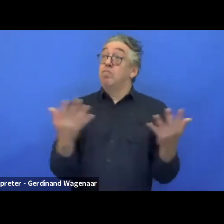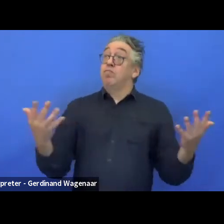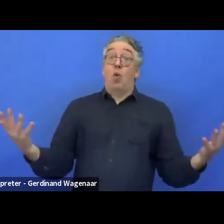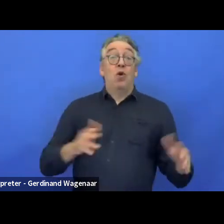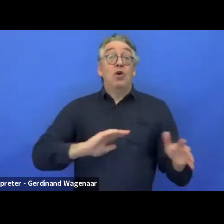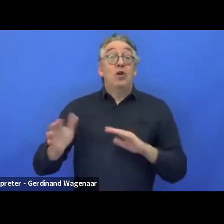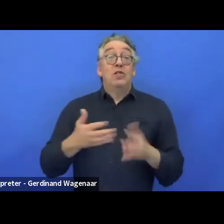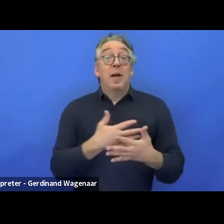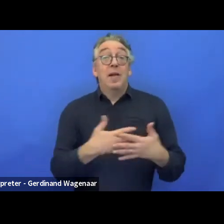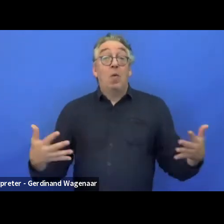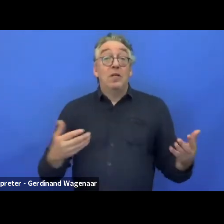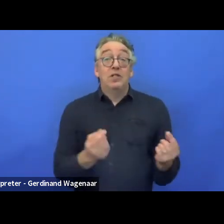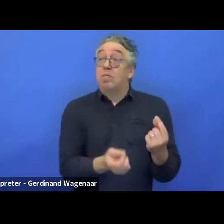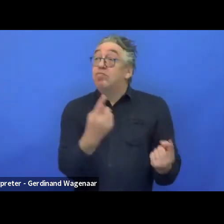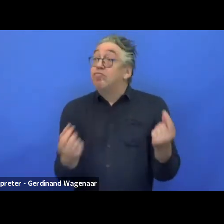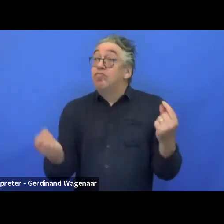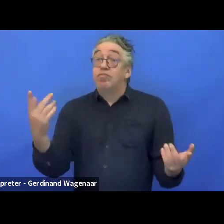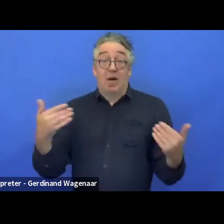We don't have enough sign language speakers